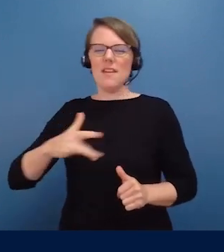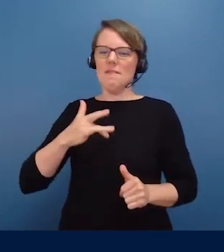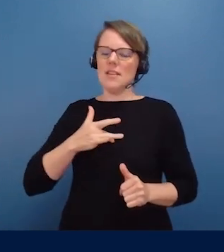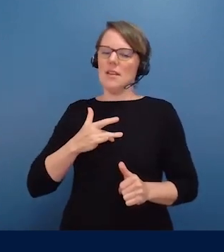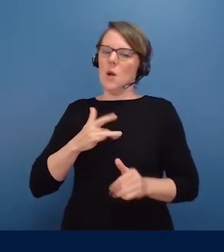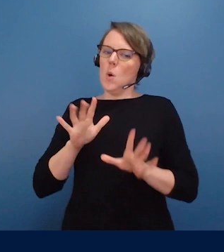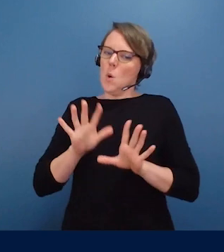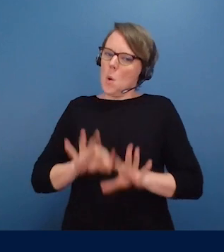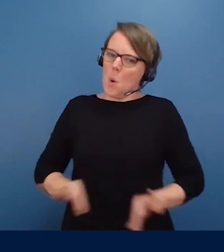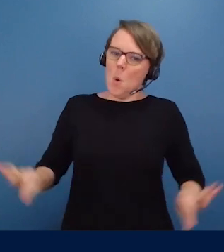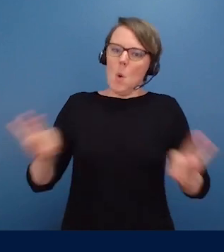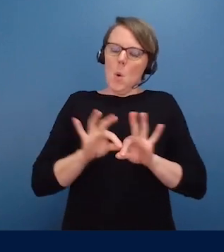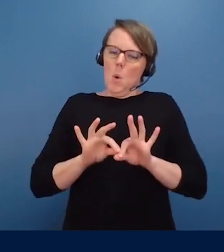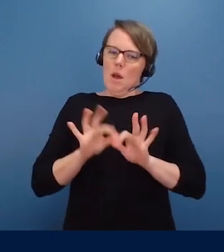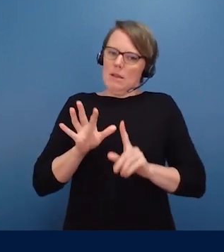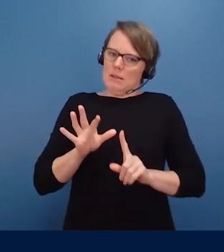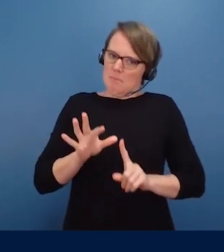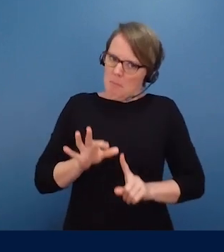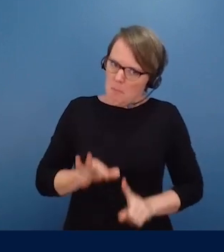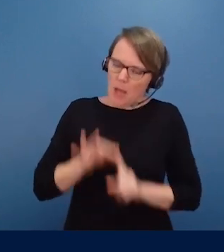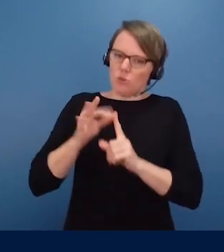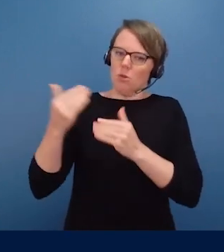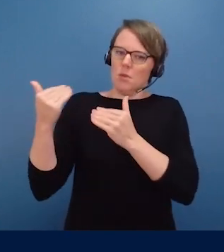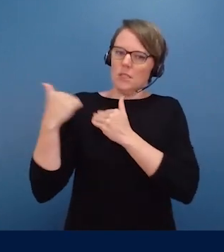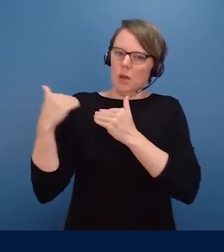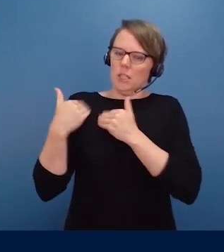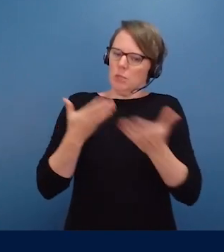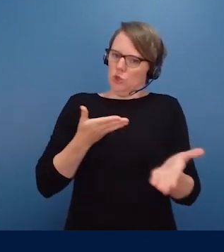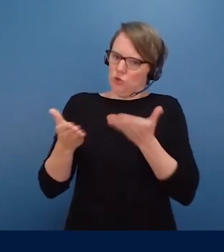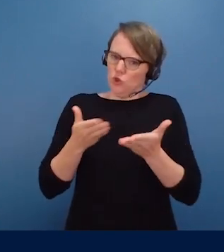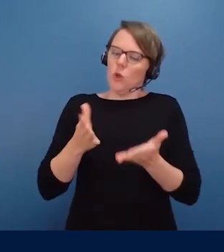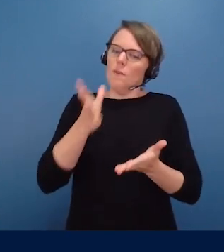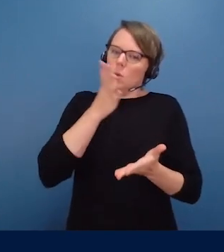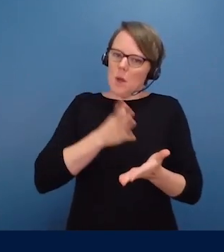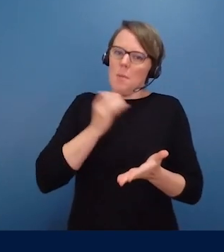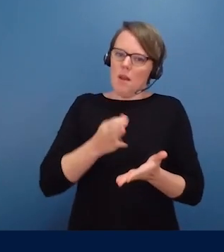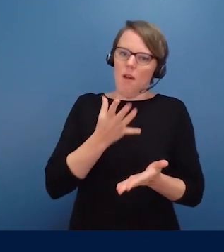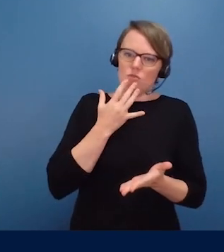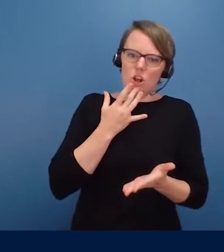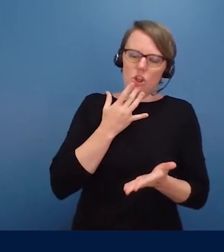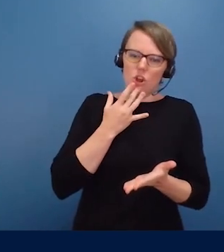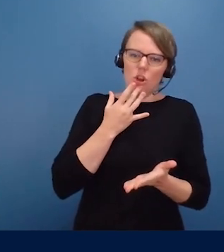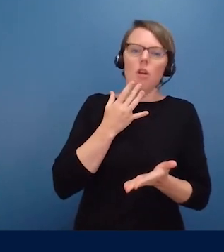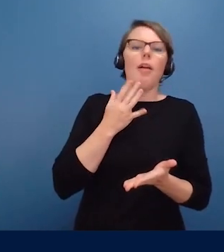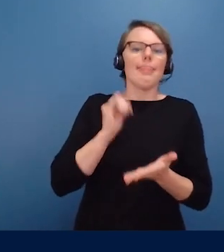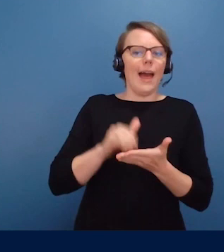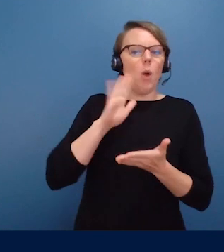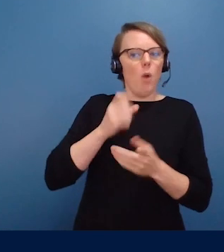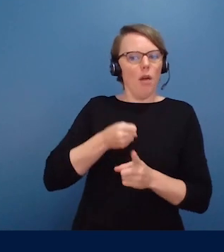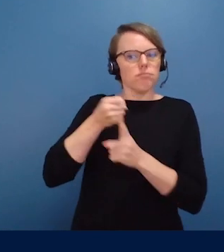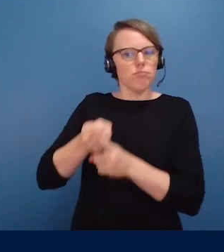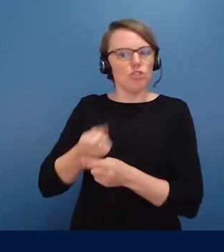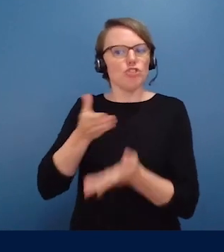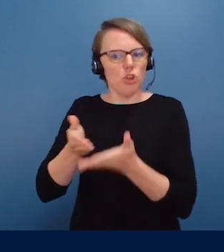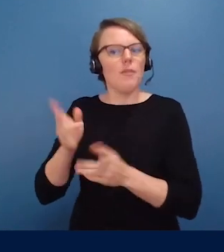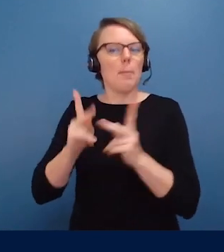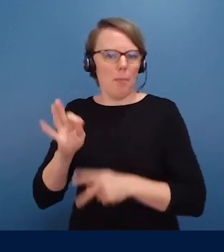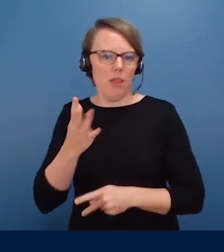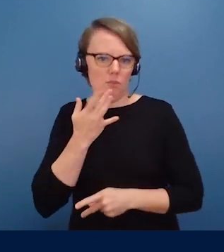to serve women of color, to serve people of color. We'll couple that work with nonprofits